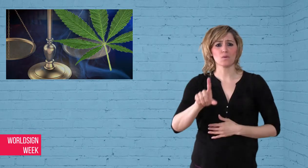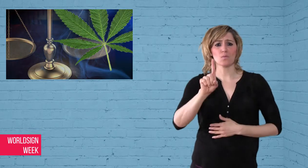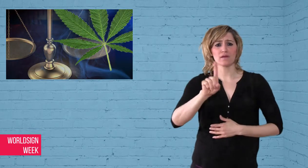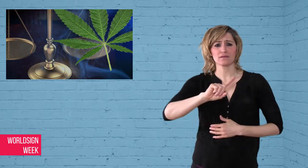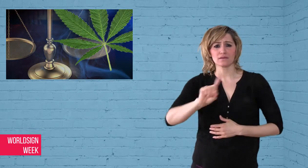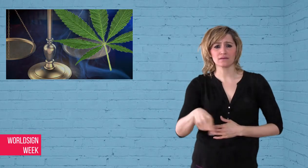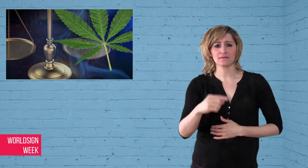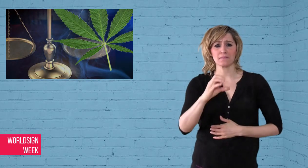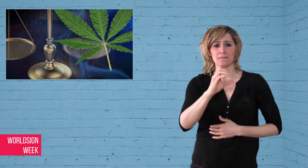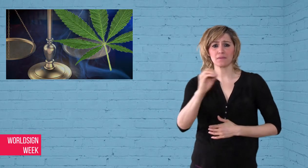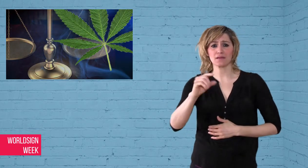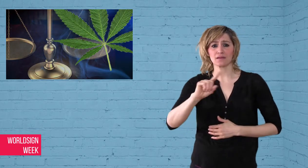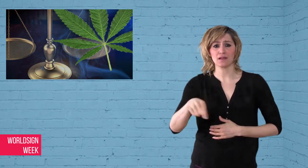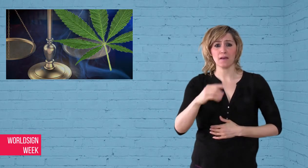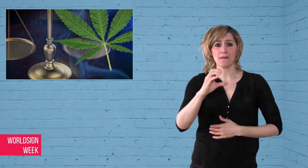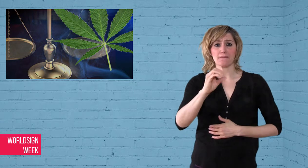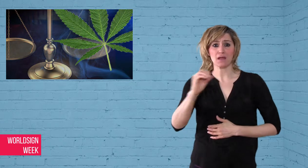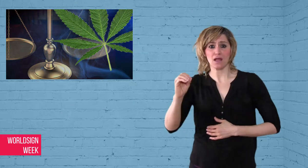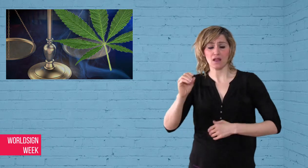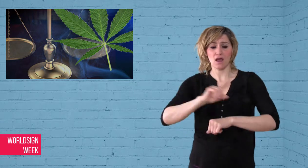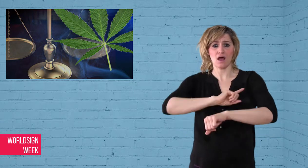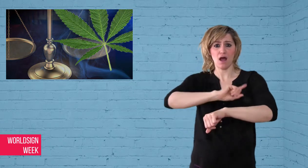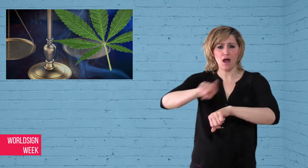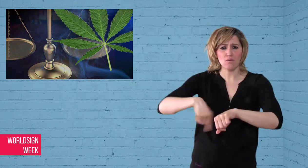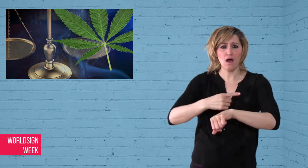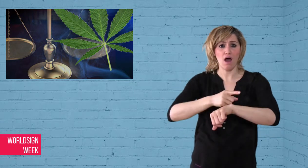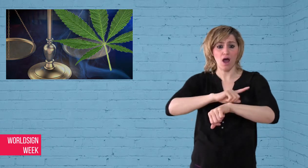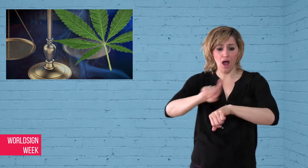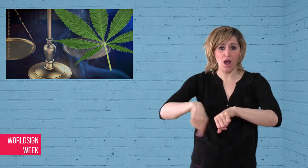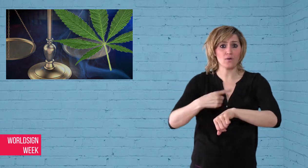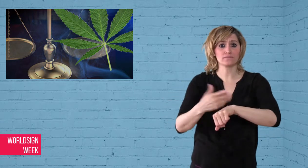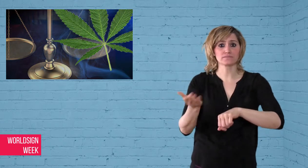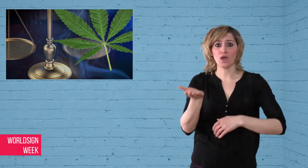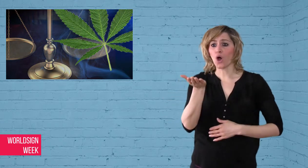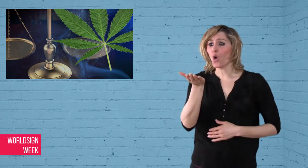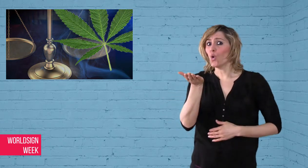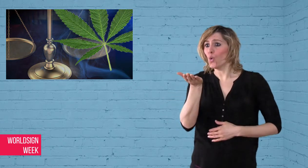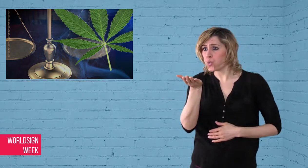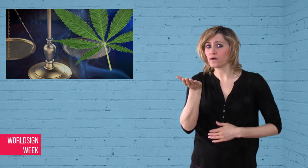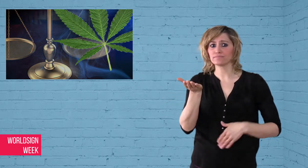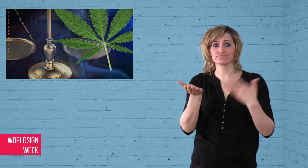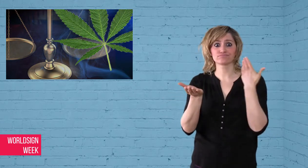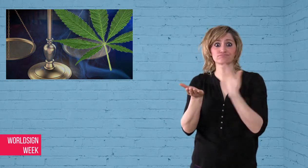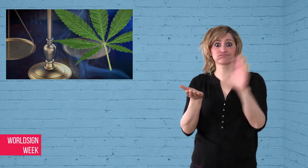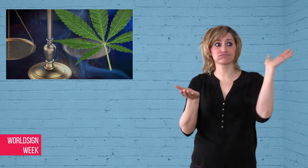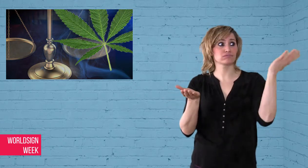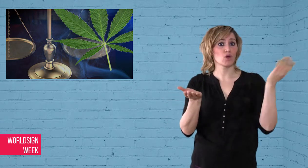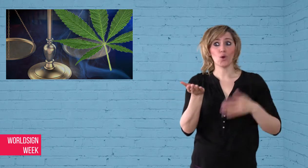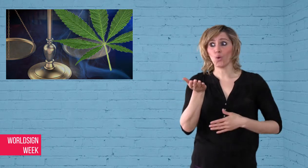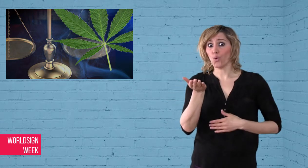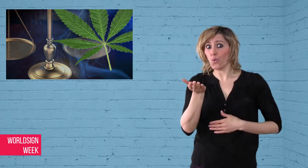each year on enforcing the cannabis